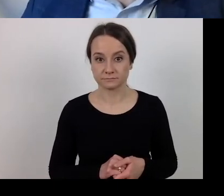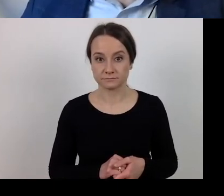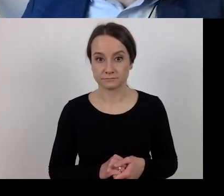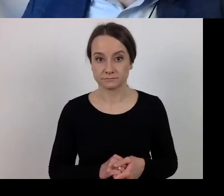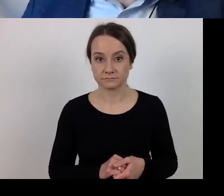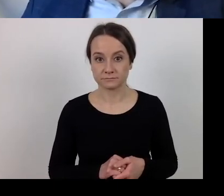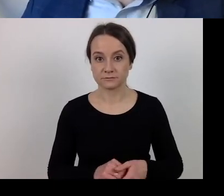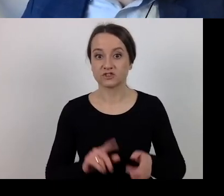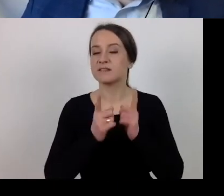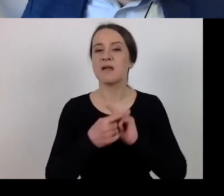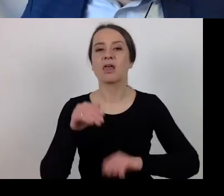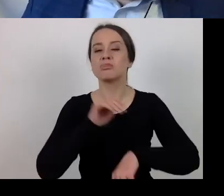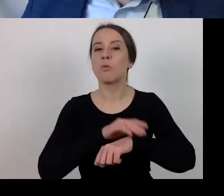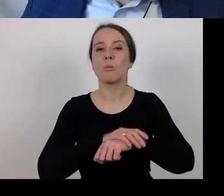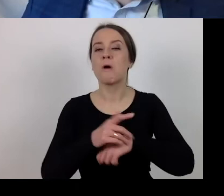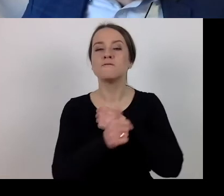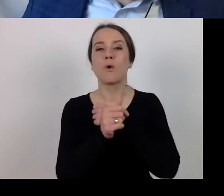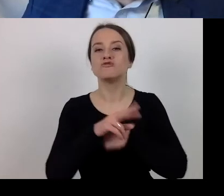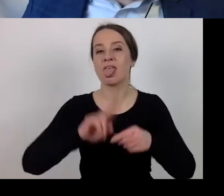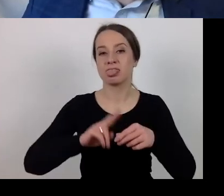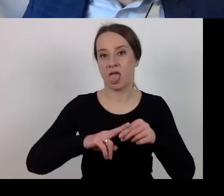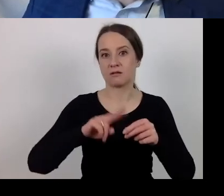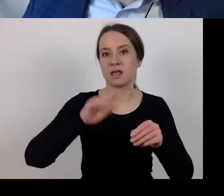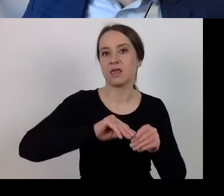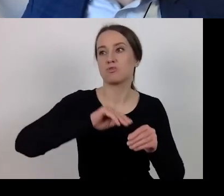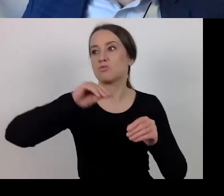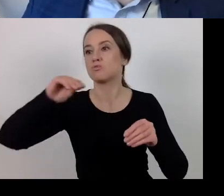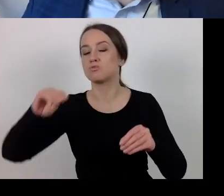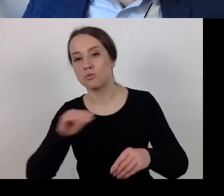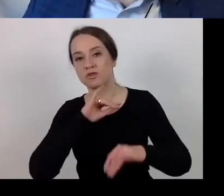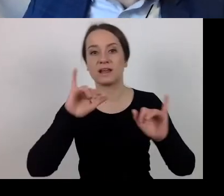extended deadlines for the delivery of requests for payment - 3 months.